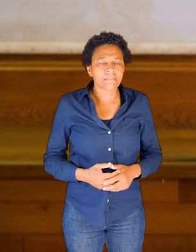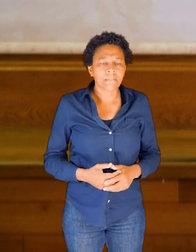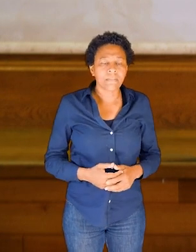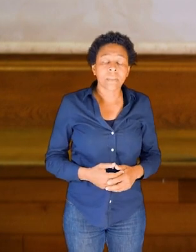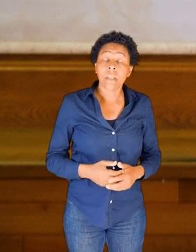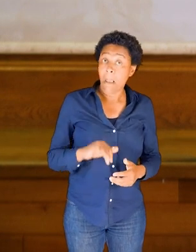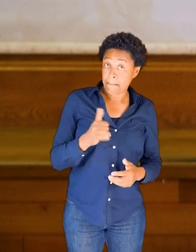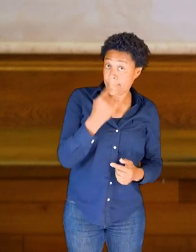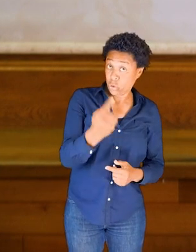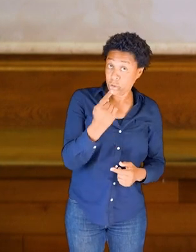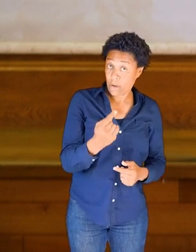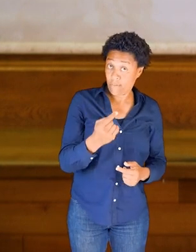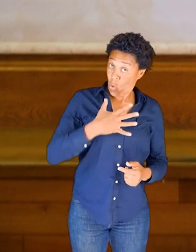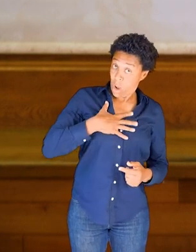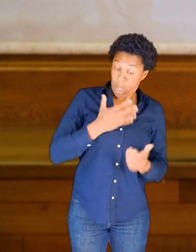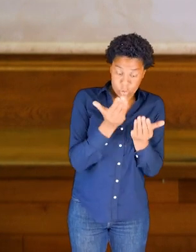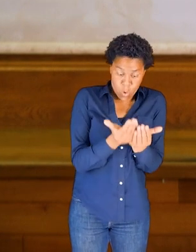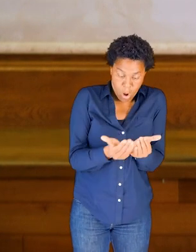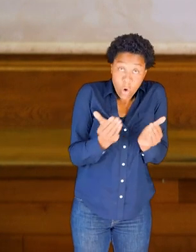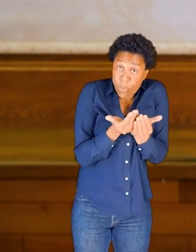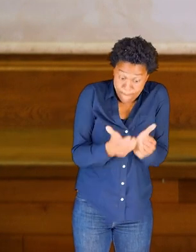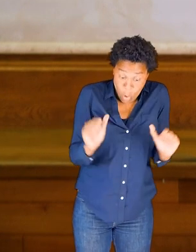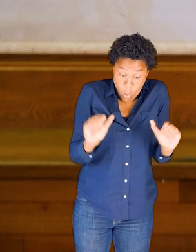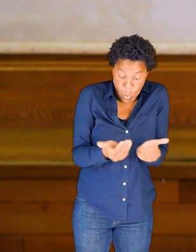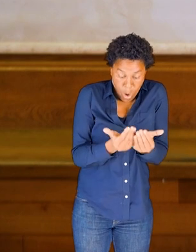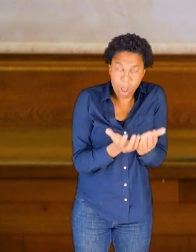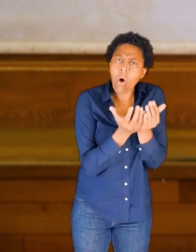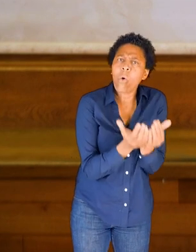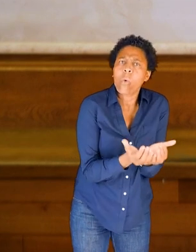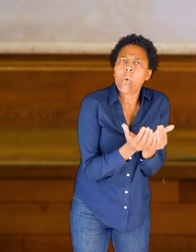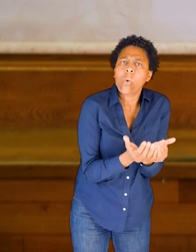And perhaps you want to hold your bowl at the same time that you could start